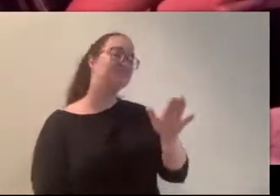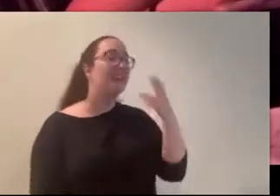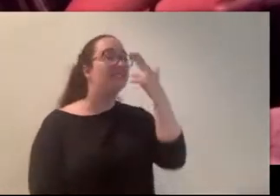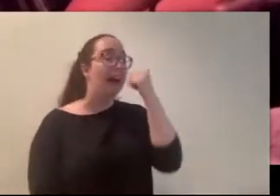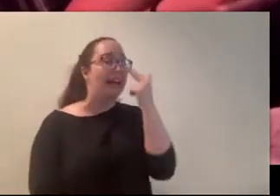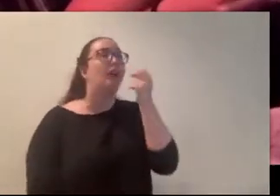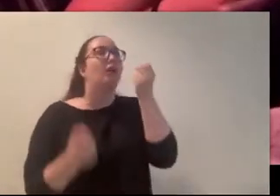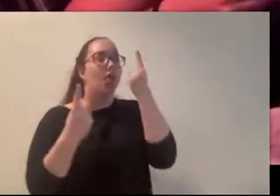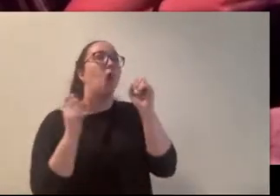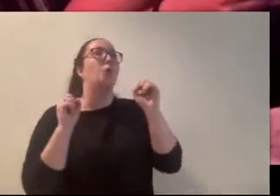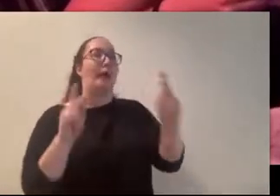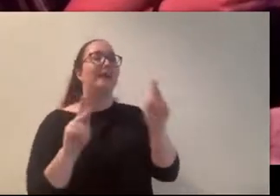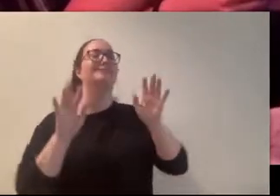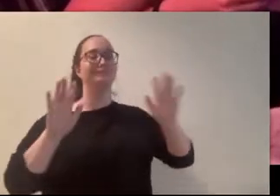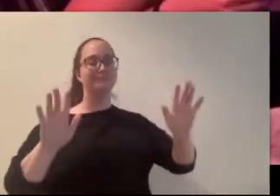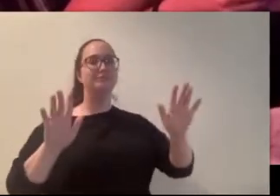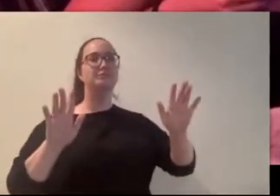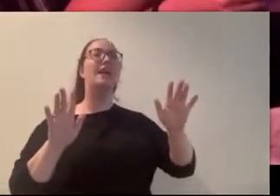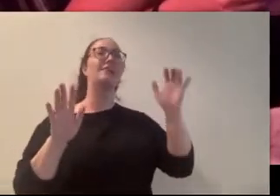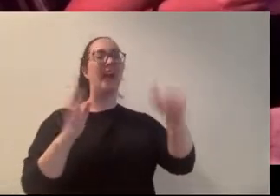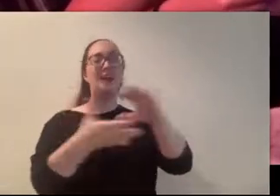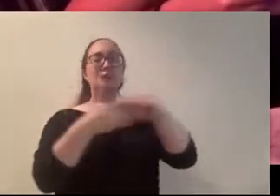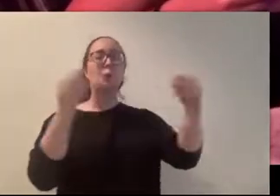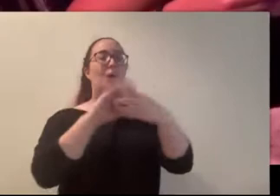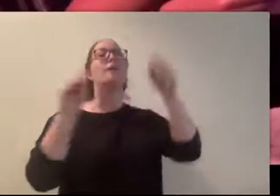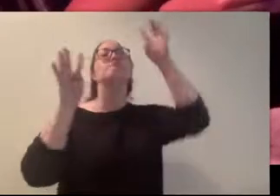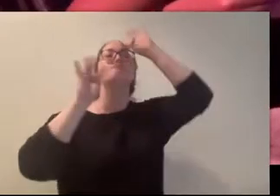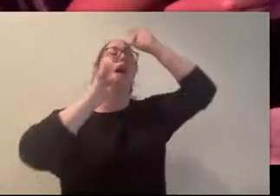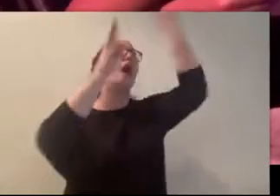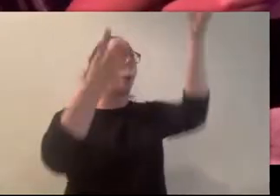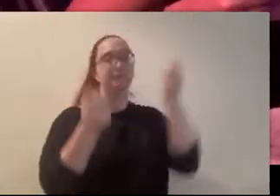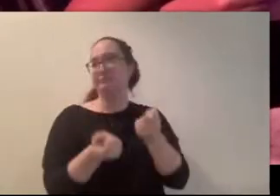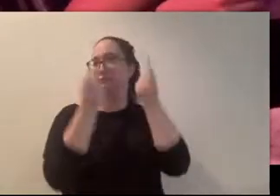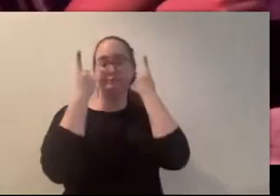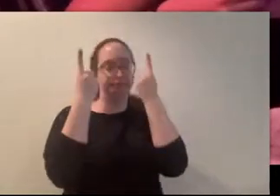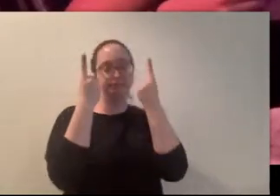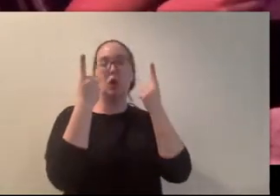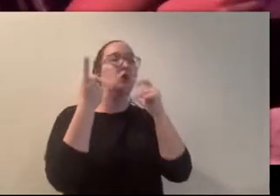ok? The Limping Woman is just made up; I’m convinced now. You don’t have to rub it in.”